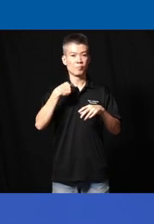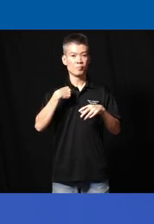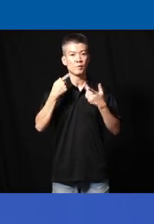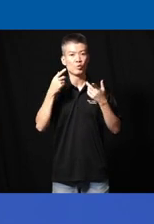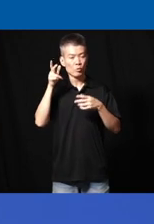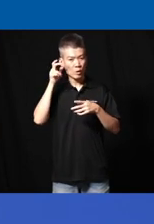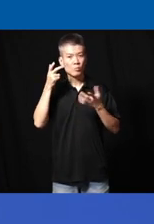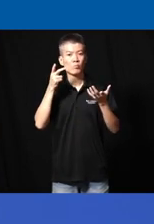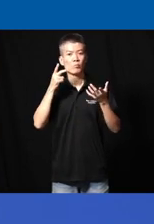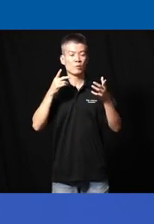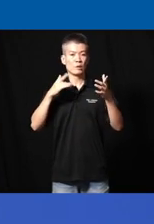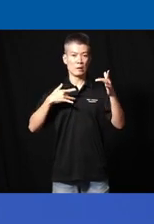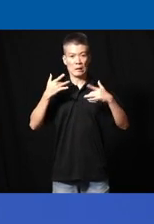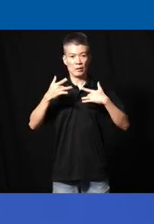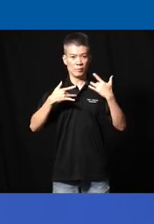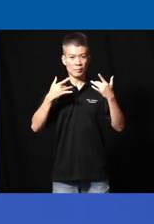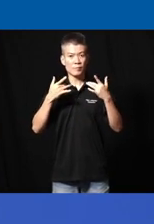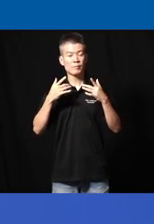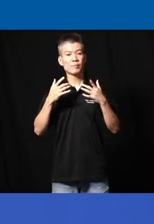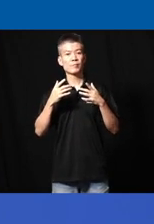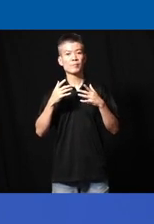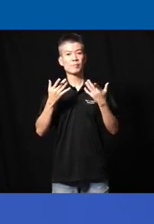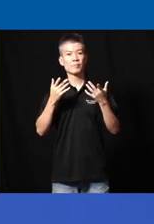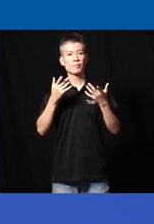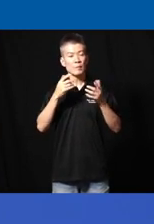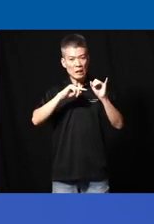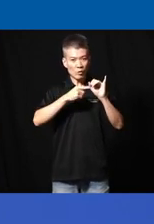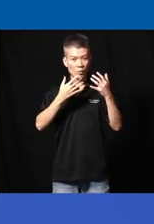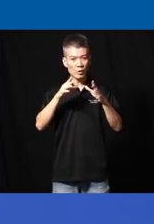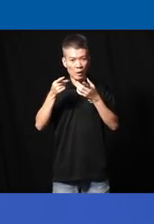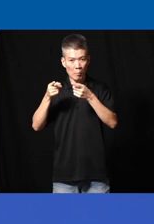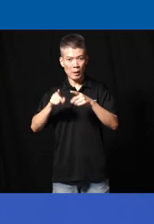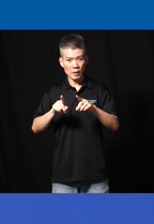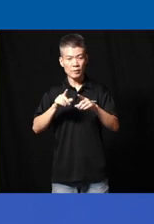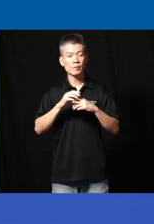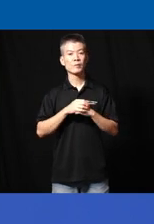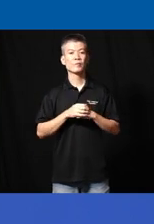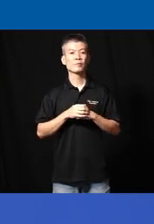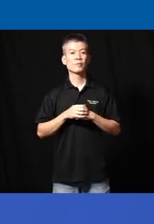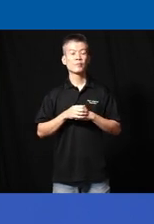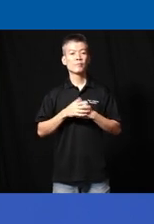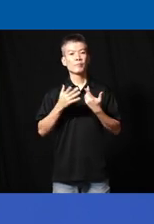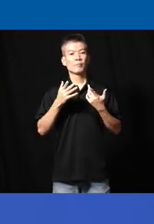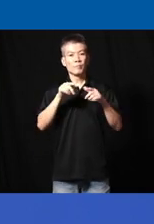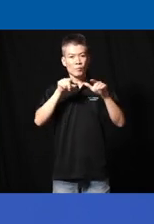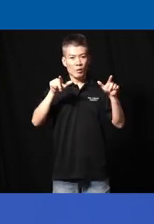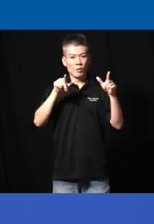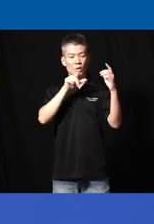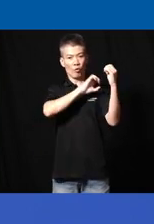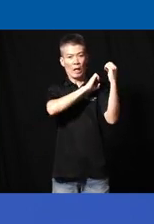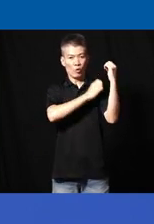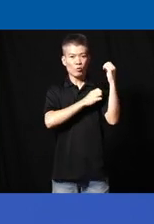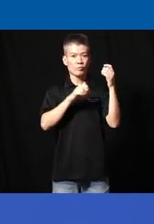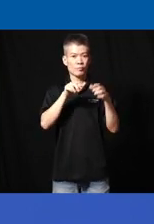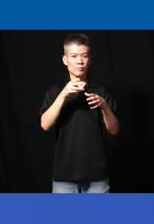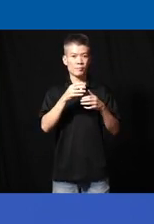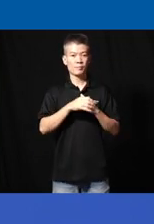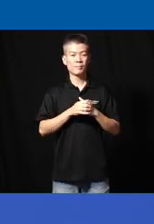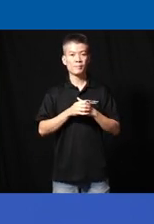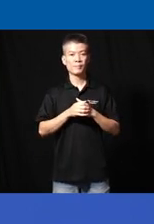hear the exciting um initiatives that's been taking place the level of energy that all the